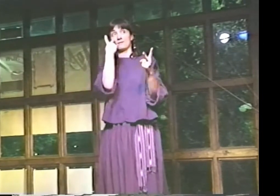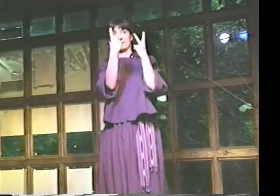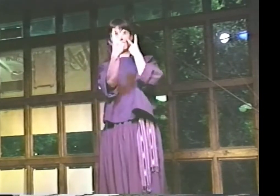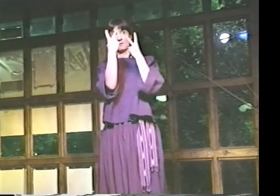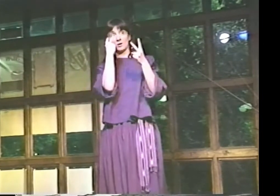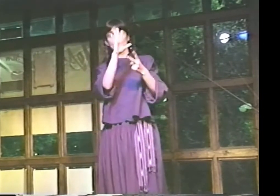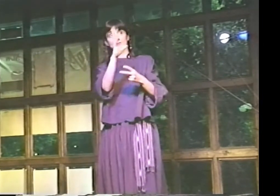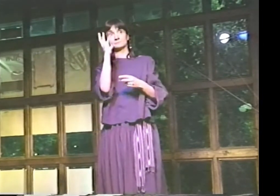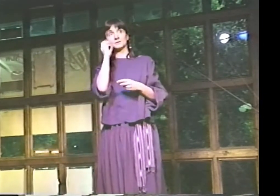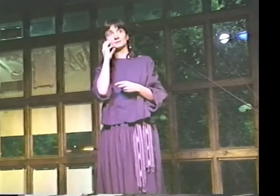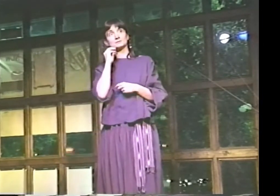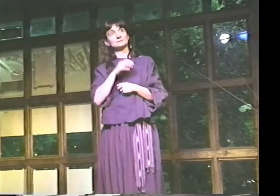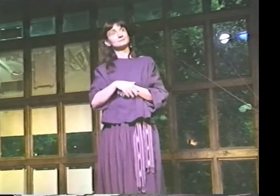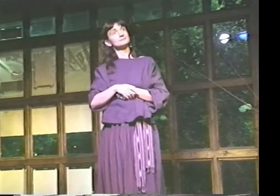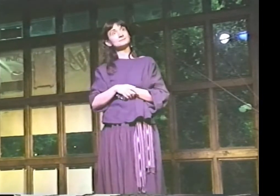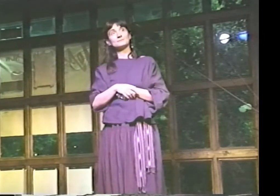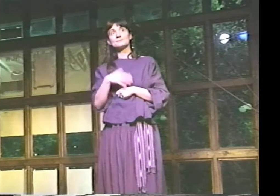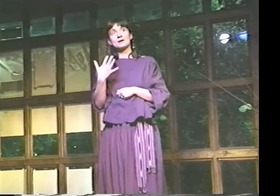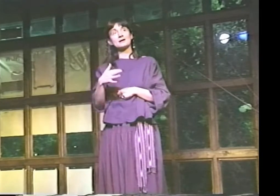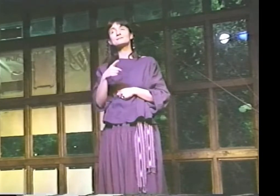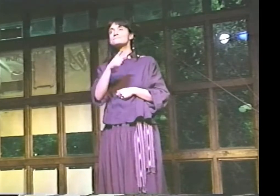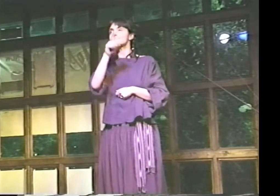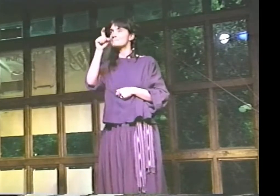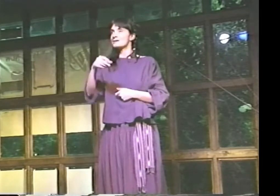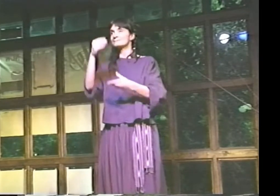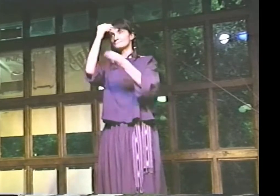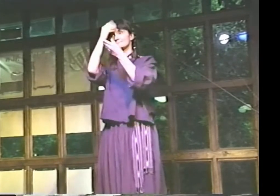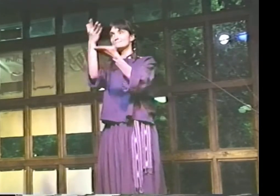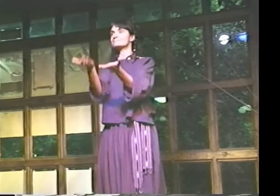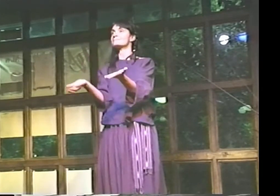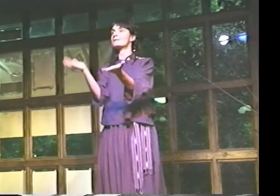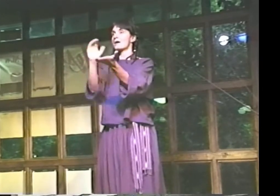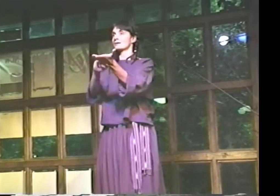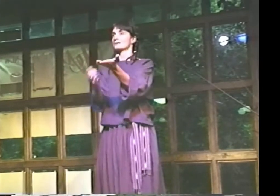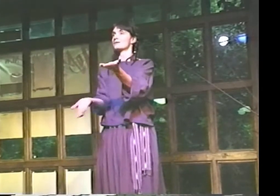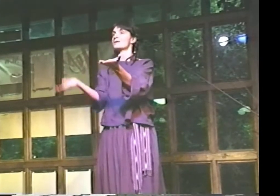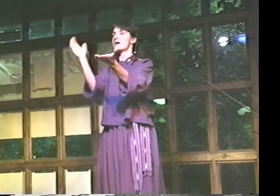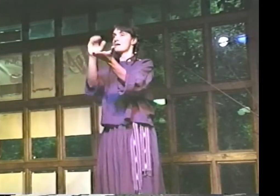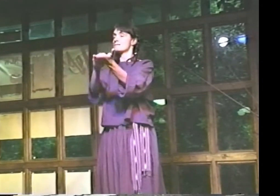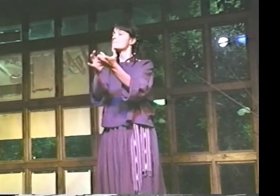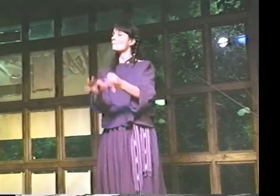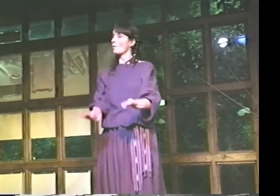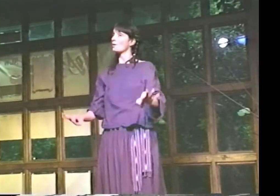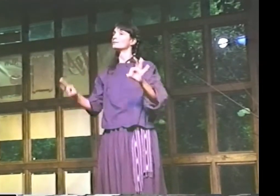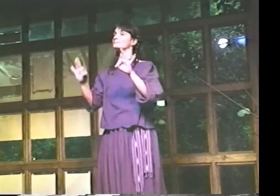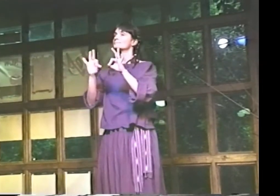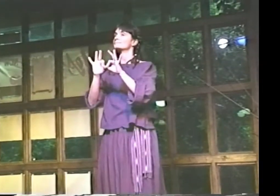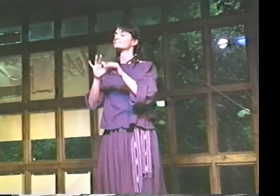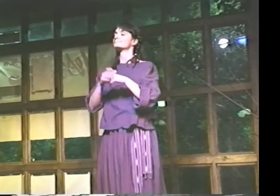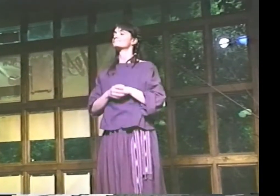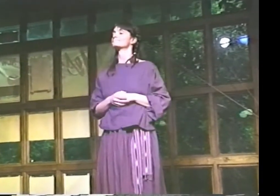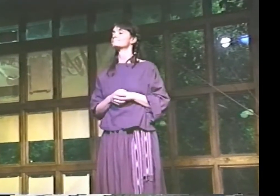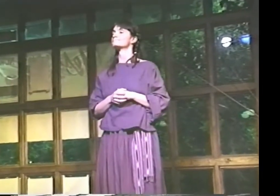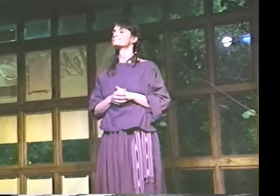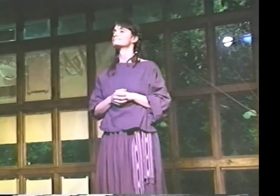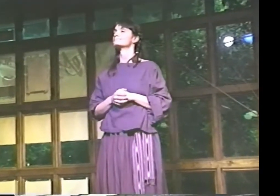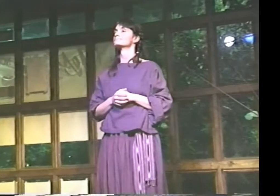EXPERIENCED THIS. AND, WELL, UNFORTUNATELY, IT'S IMPORTANT THAT WE EXPRESS